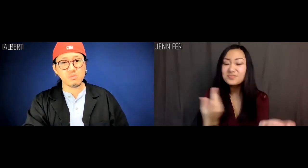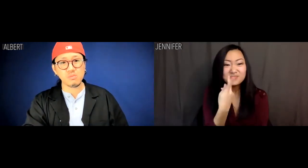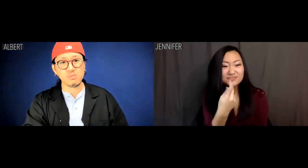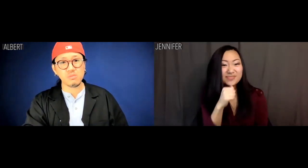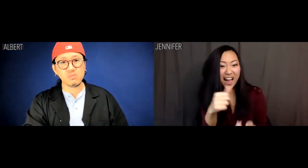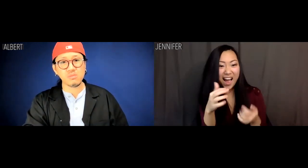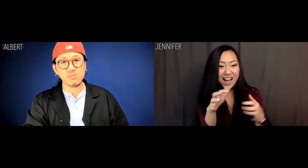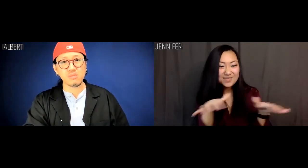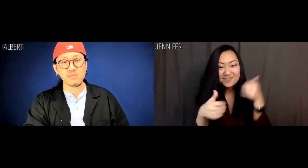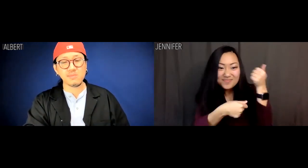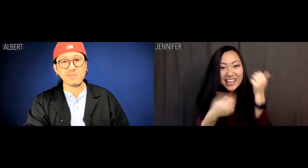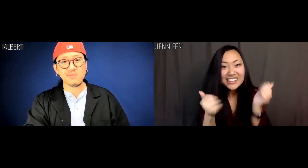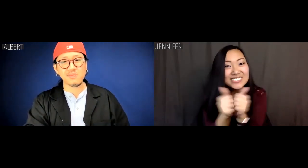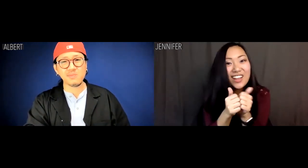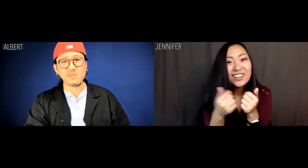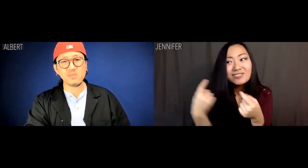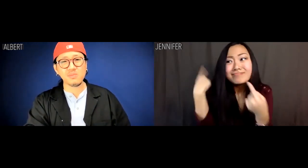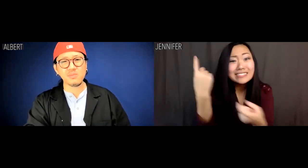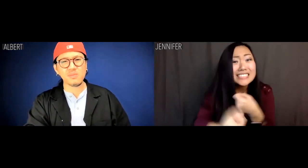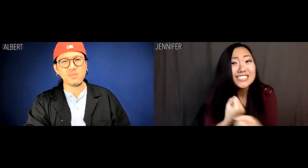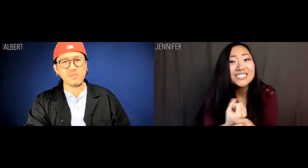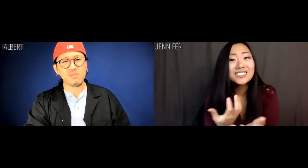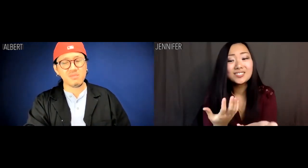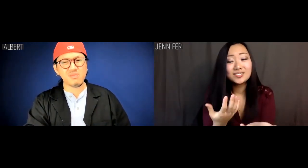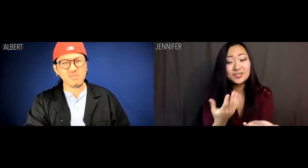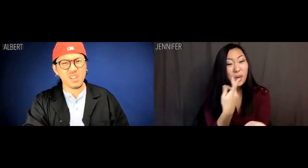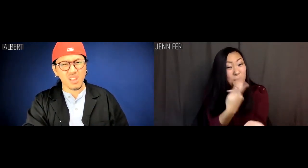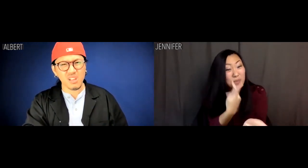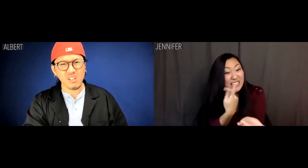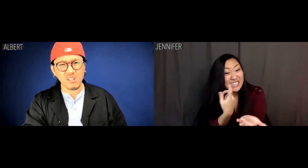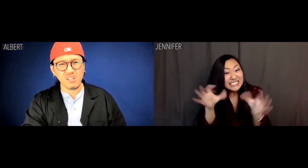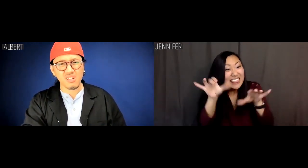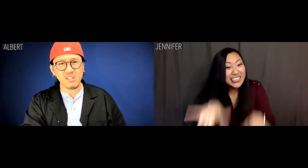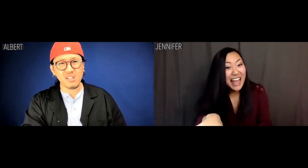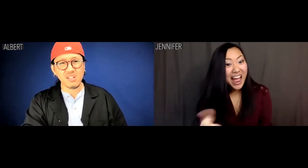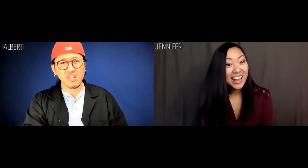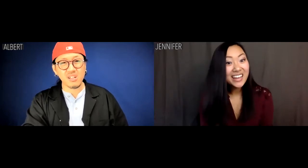Jennifer: We haven't played together in years. Albert, we did that.